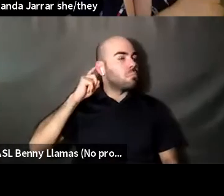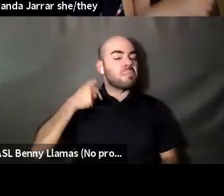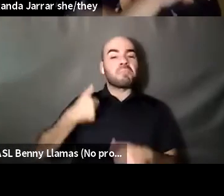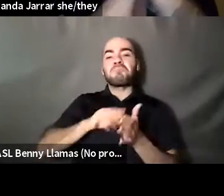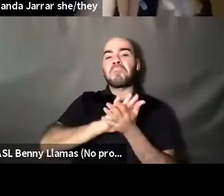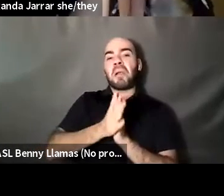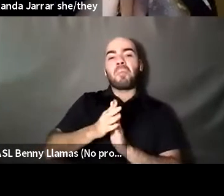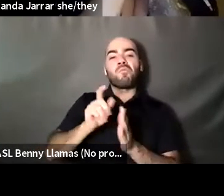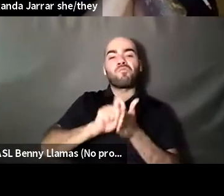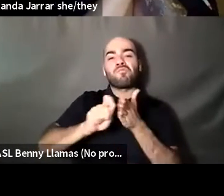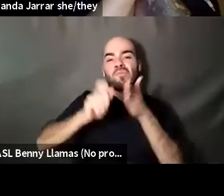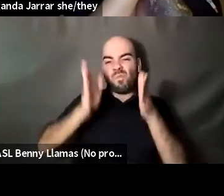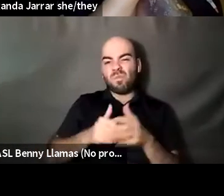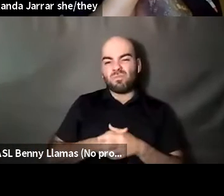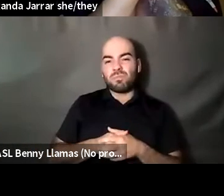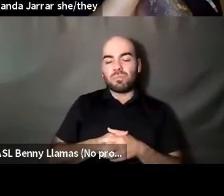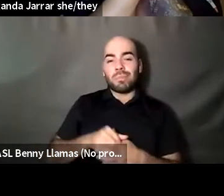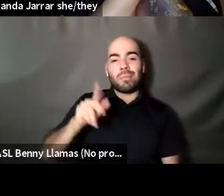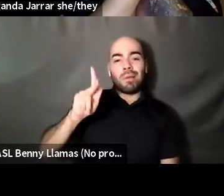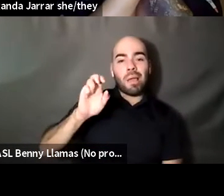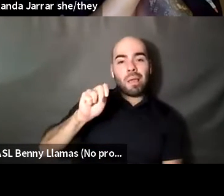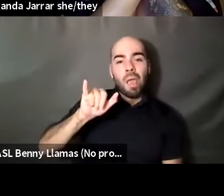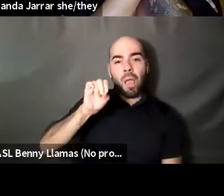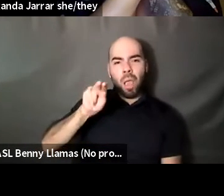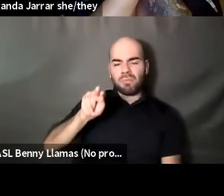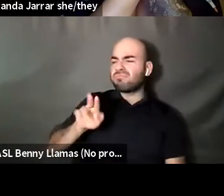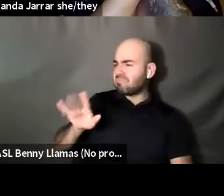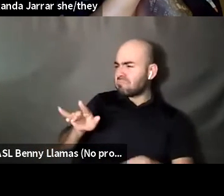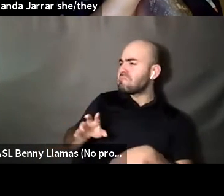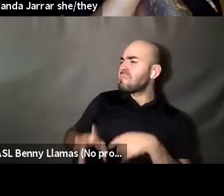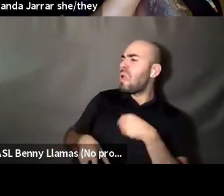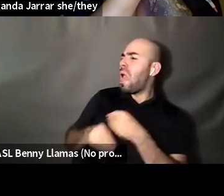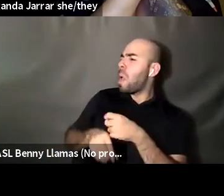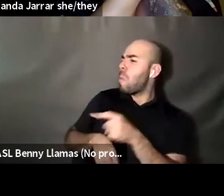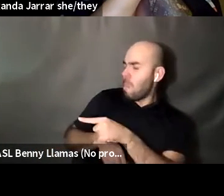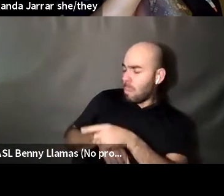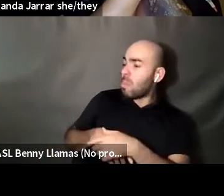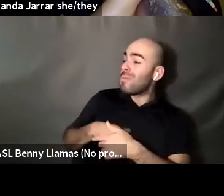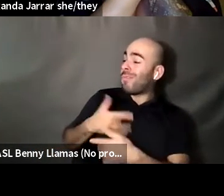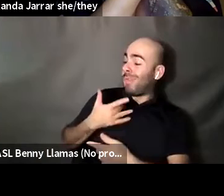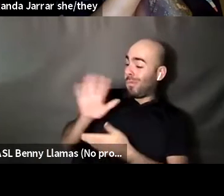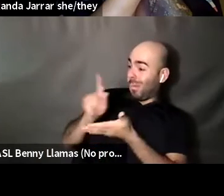Kenyon Farrow (he/him/his): Director, you feel like it is a follow up to that. Do you feel like in your writing. You also. So, you know, exploring obviously the